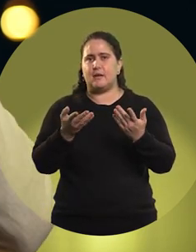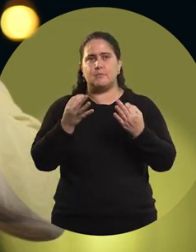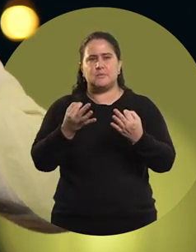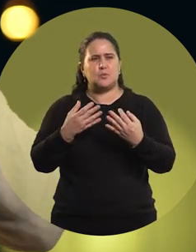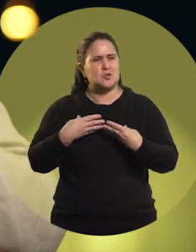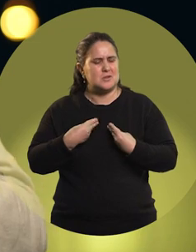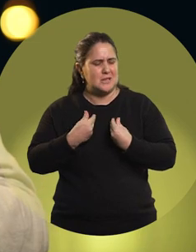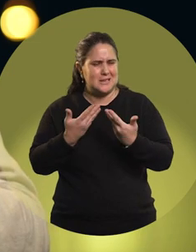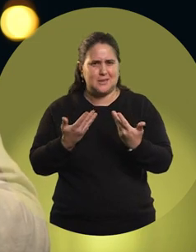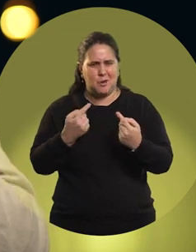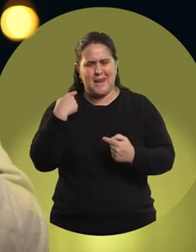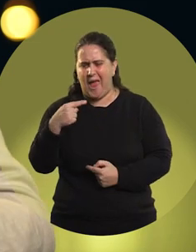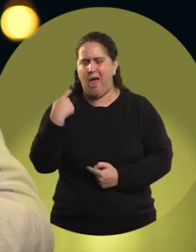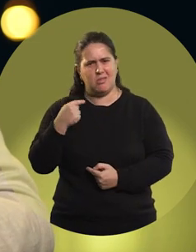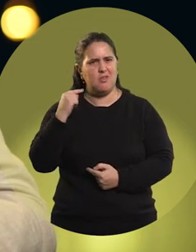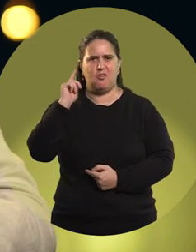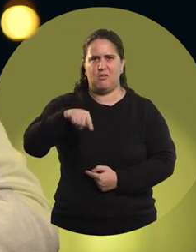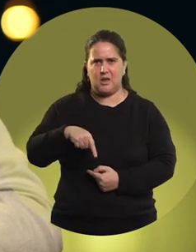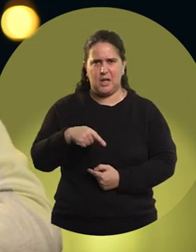Lots of negative feelings: